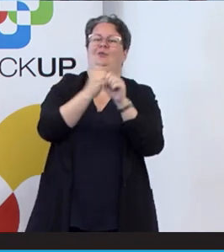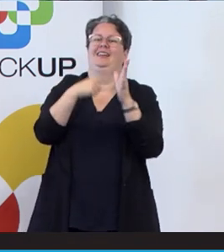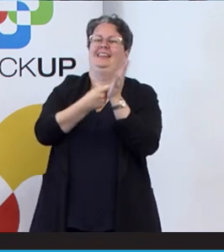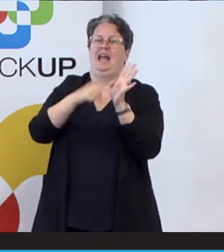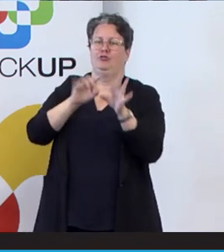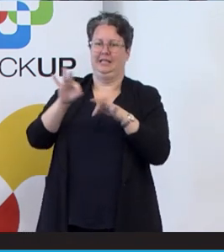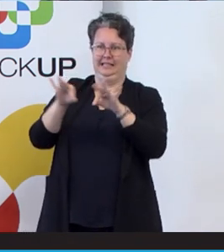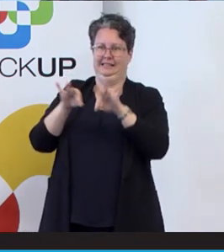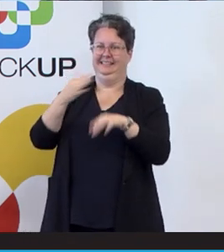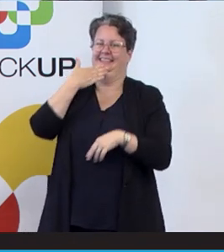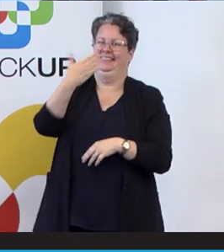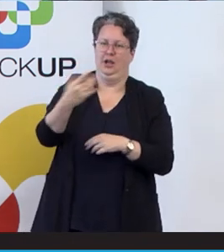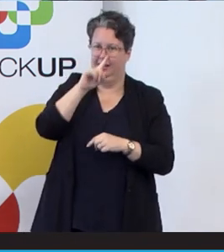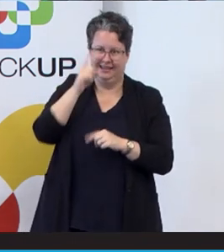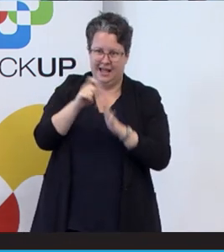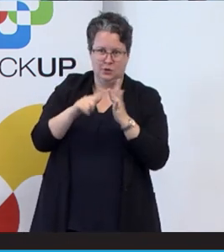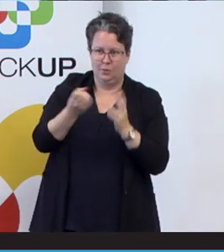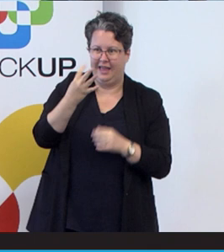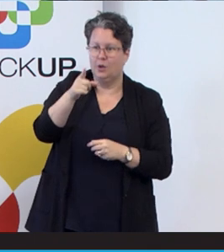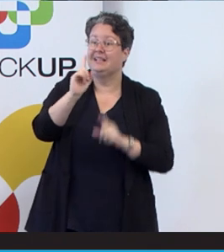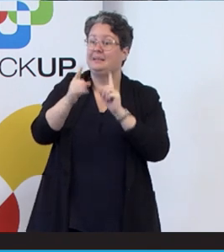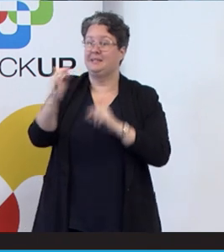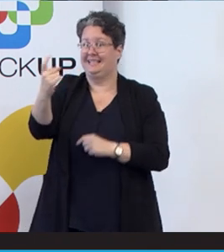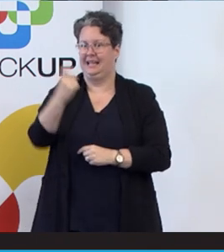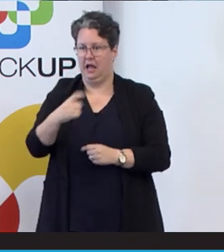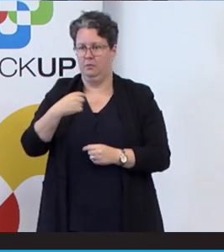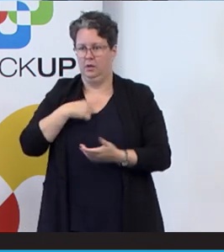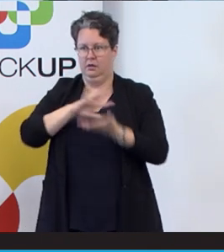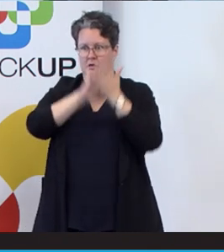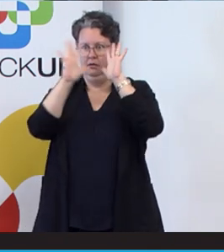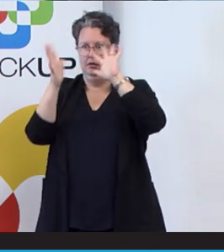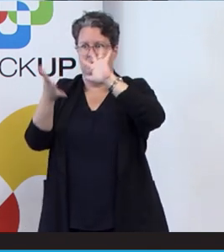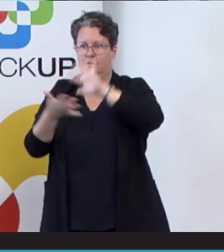done this without Gary. Sometimes Gary doesn't come to these meetings and when we do our best,